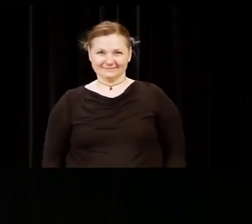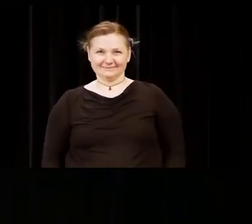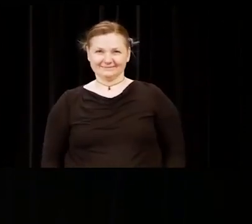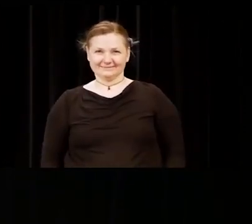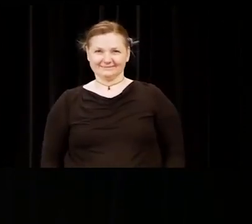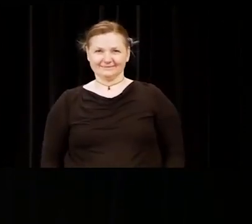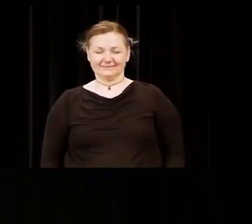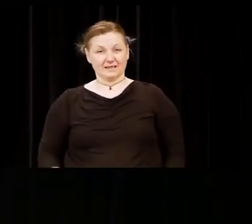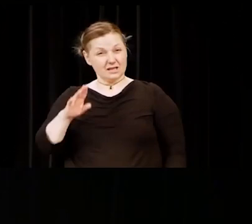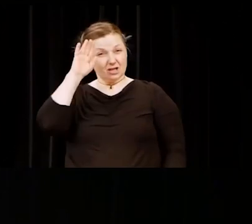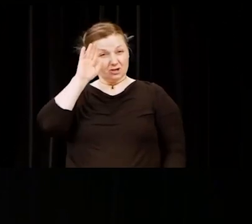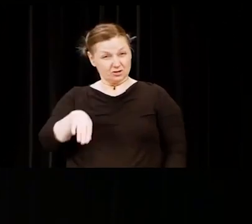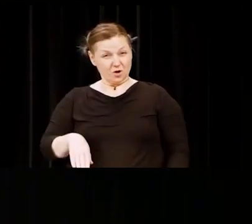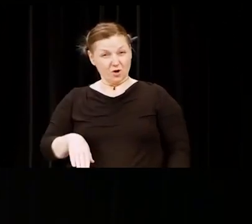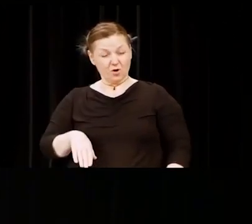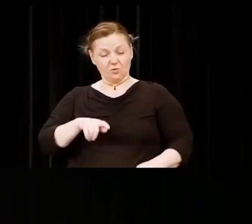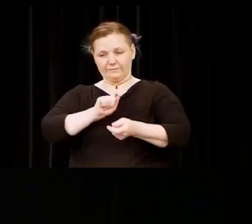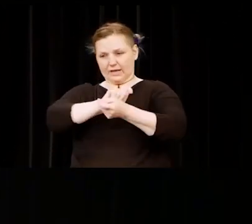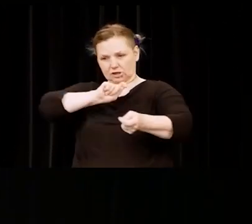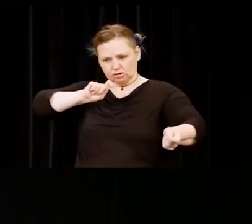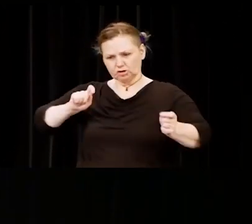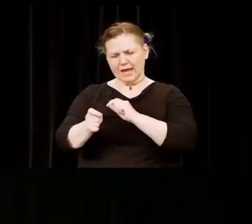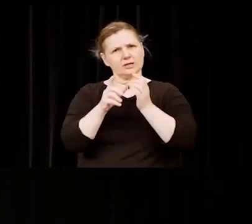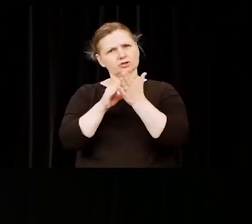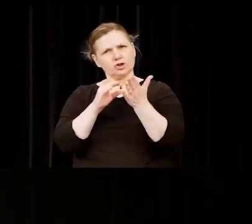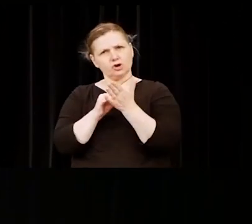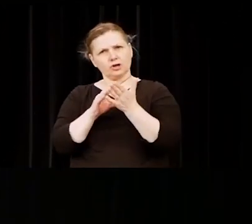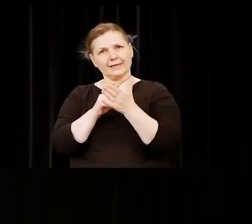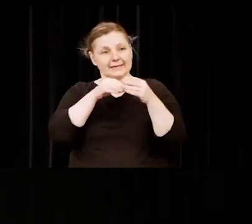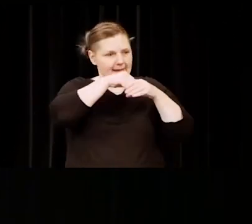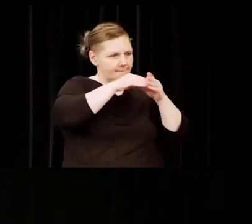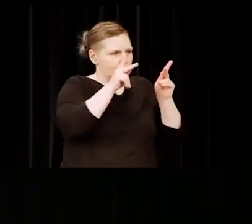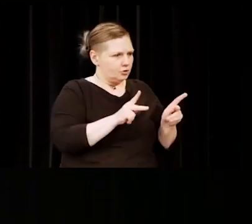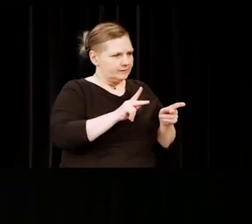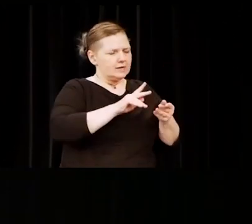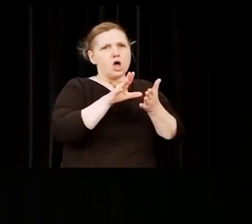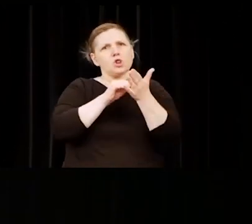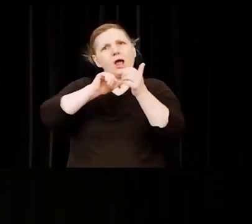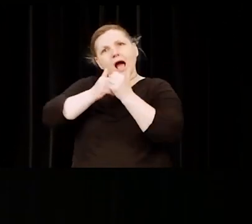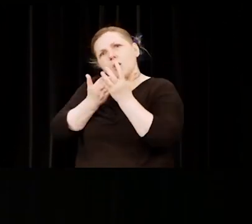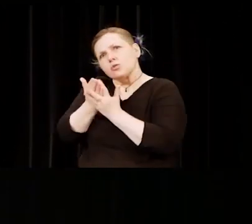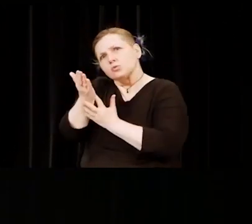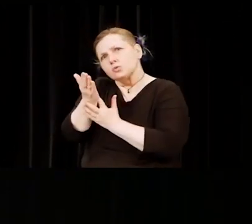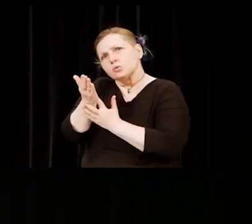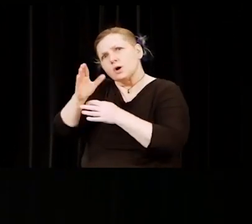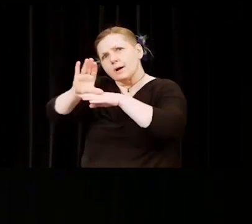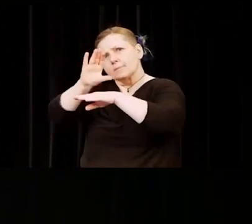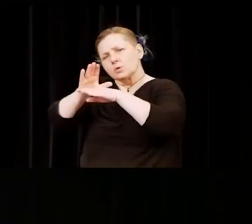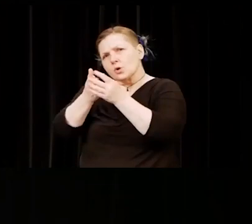Making the sudden switch to remote learning was a significant, and I know, painful, adjustment.